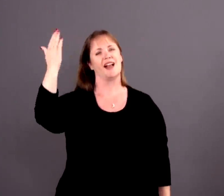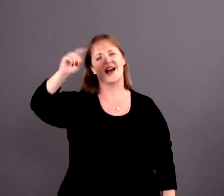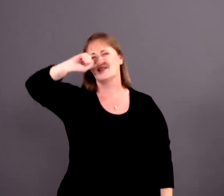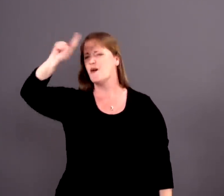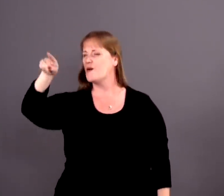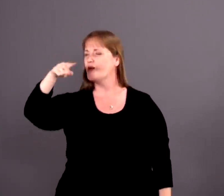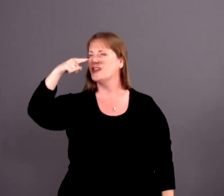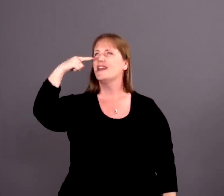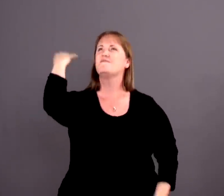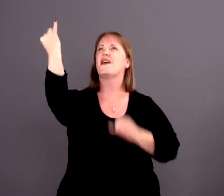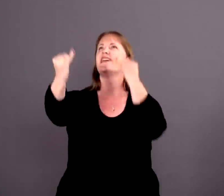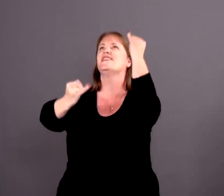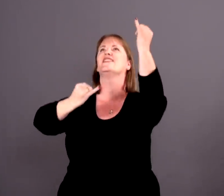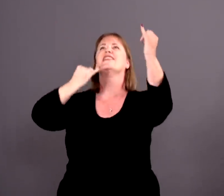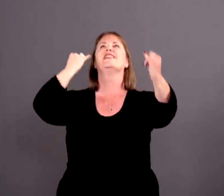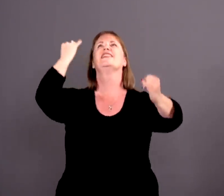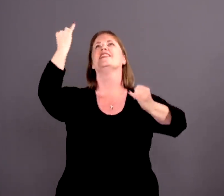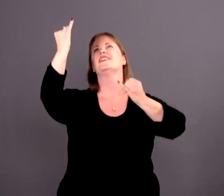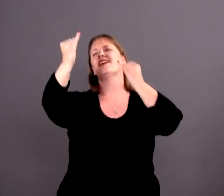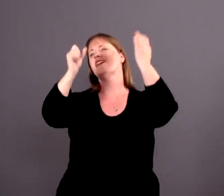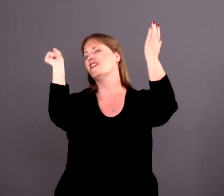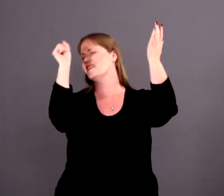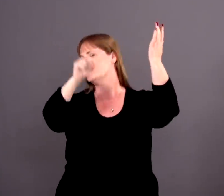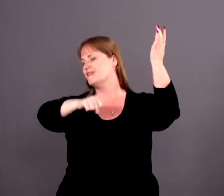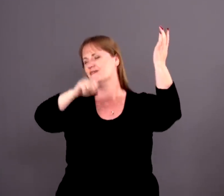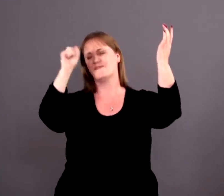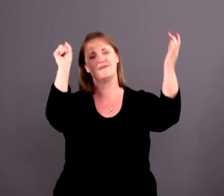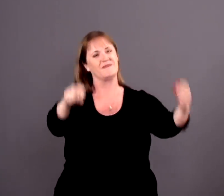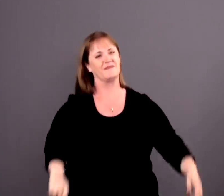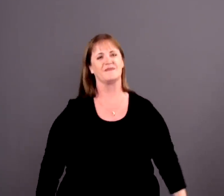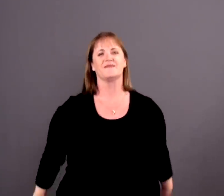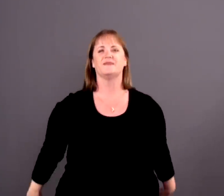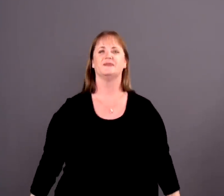I can only imagine, yeah